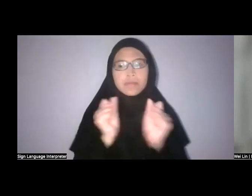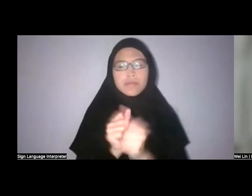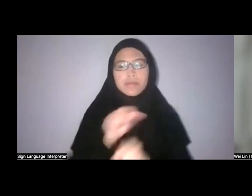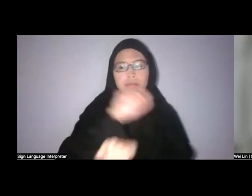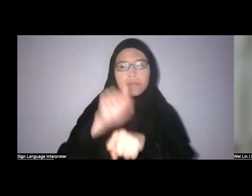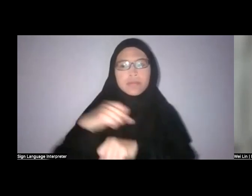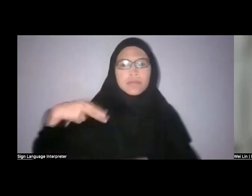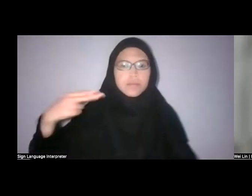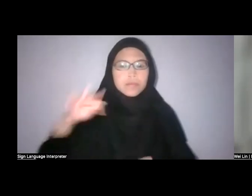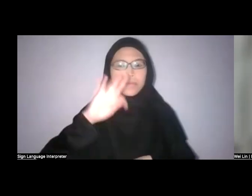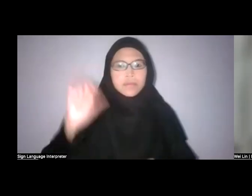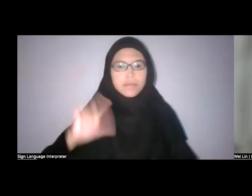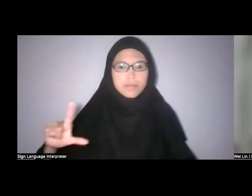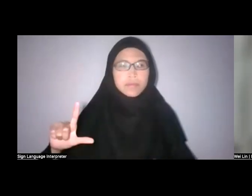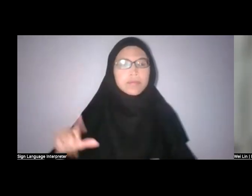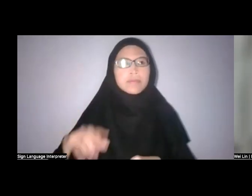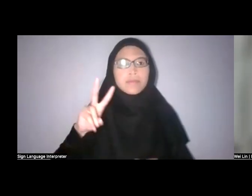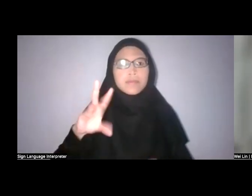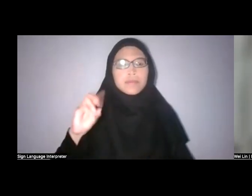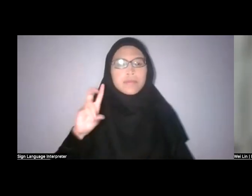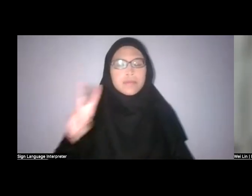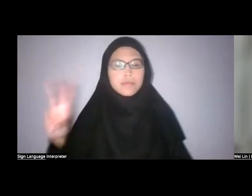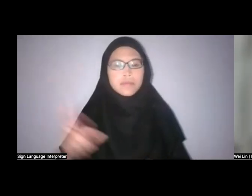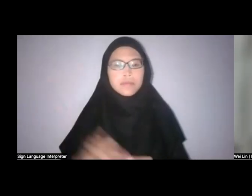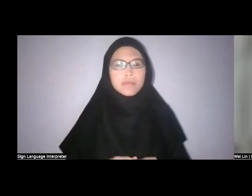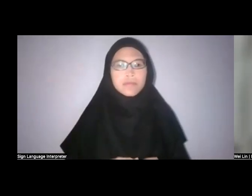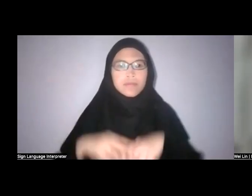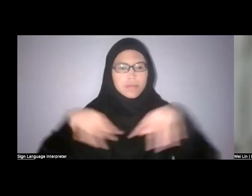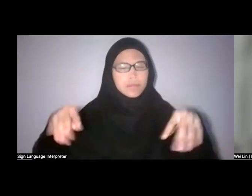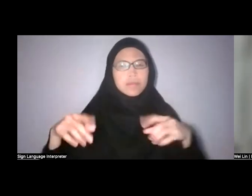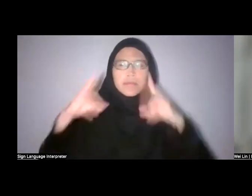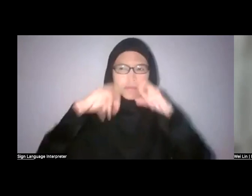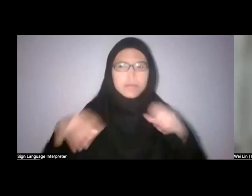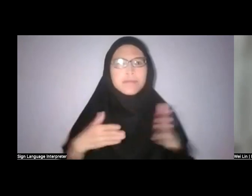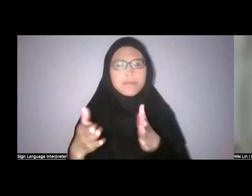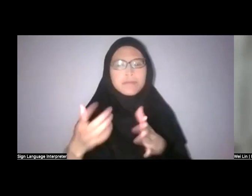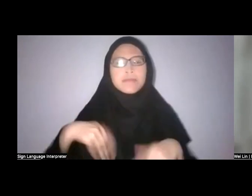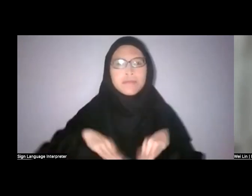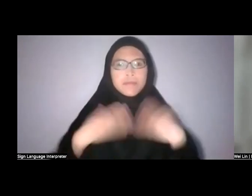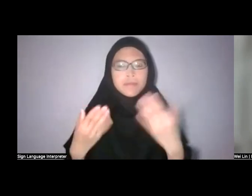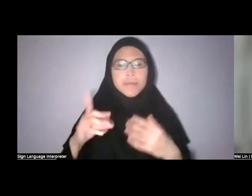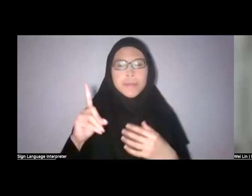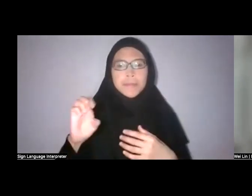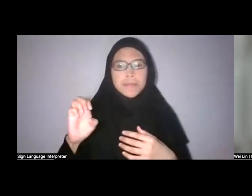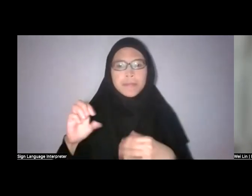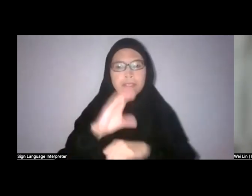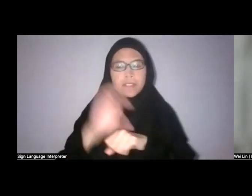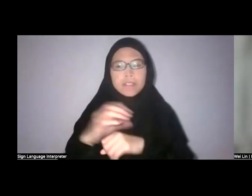a panel that explores the ways in which we can decentre our natural history away from the European lens